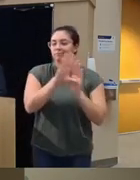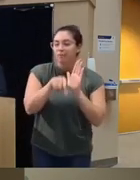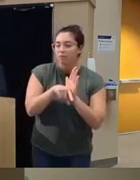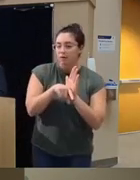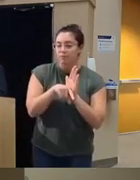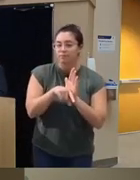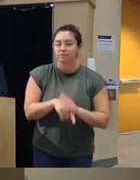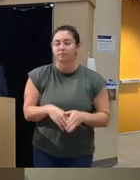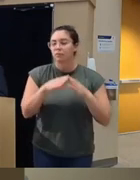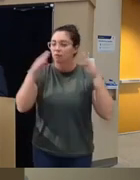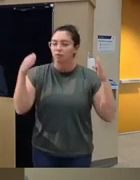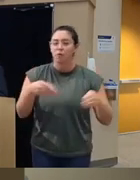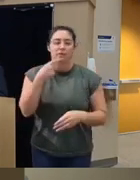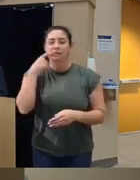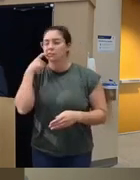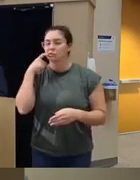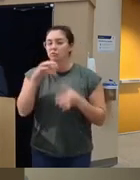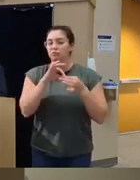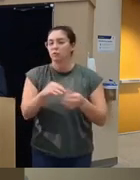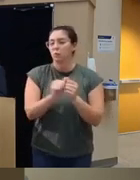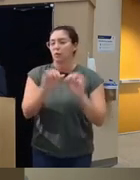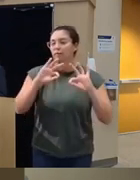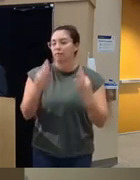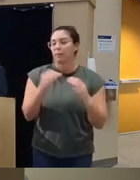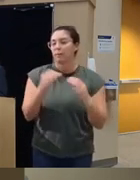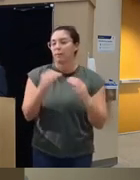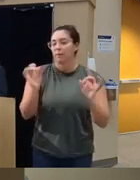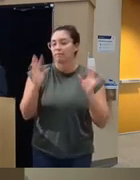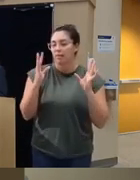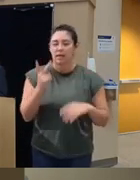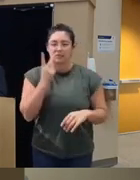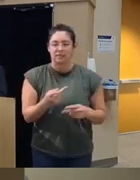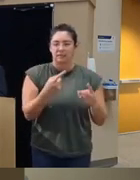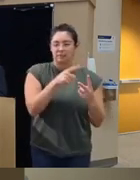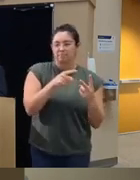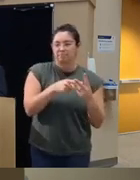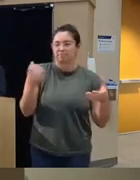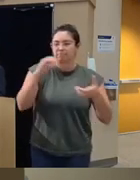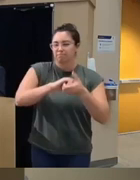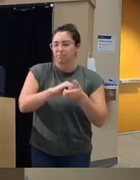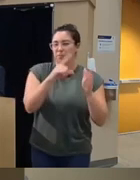on addiction and Family Violence because I see them as two negative PS in a pod they sort of